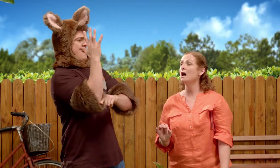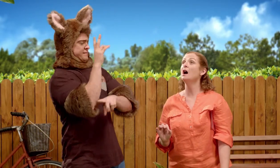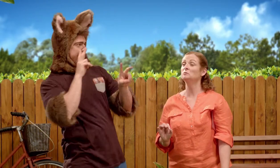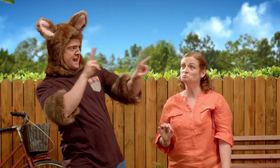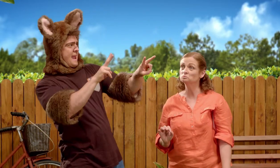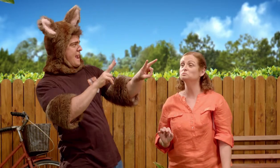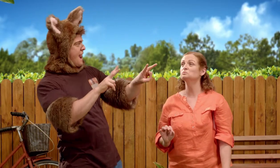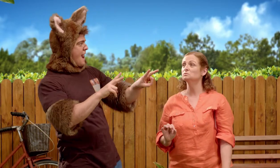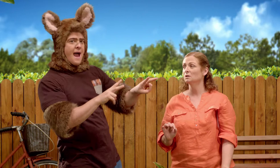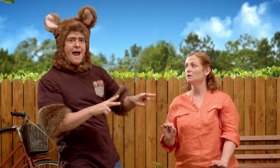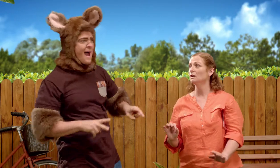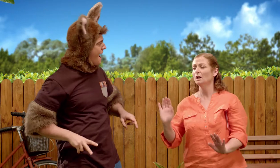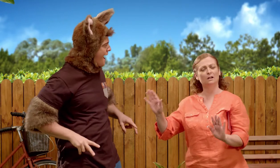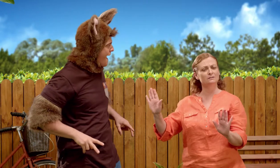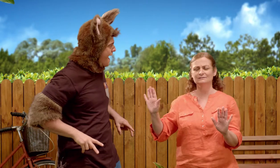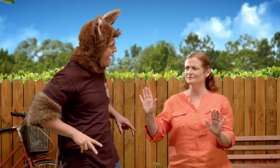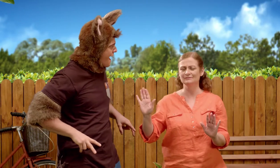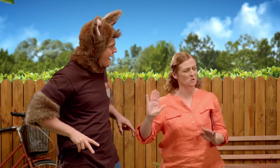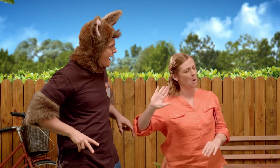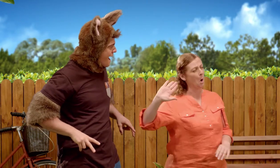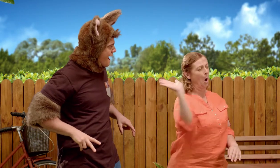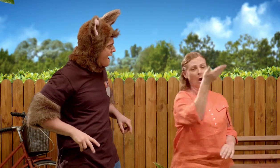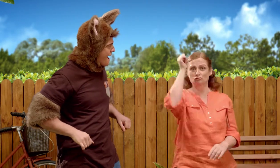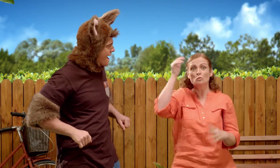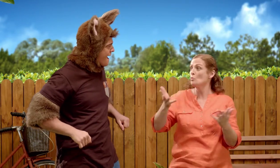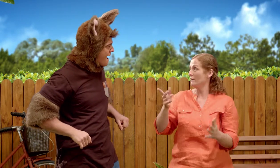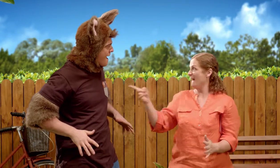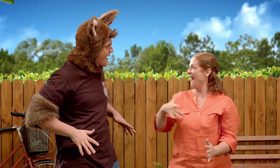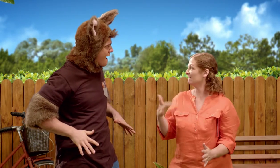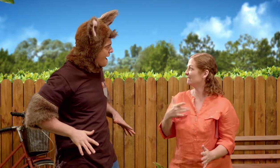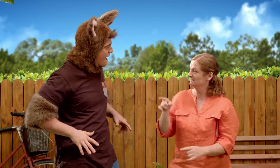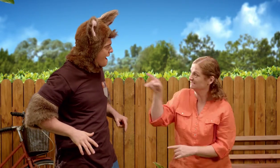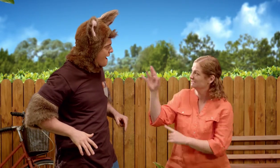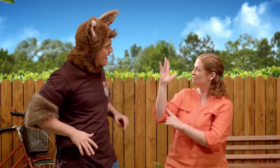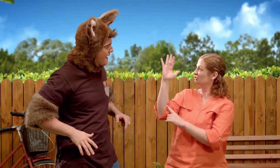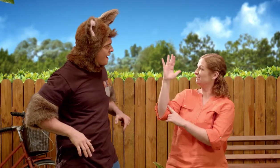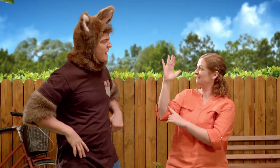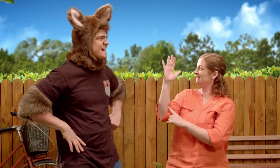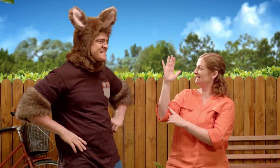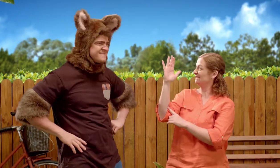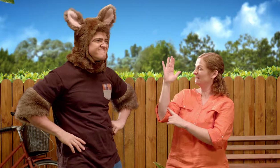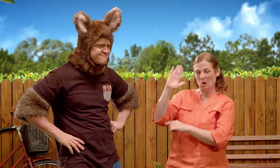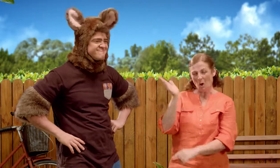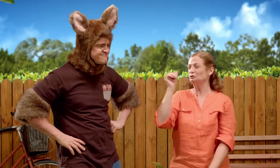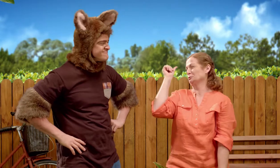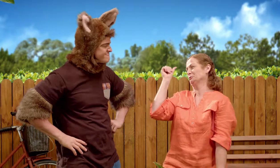so they can see it. No, no, no. I think everyone knows where your tree is, Possum.